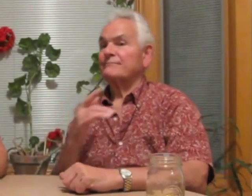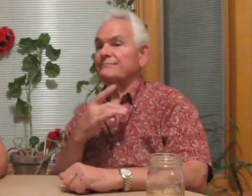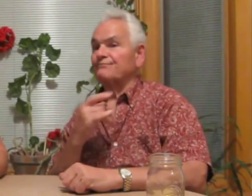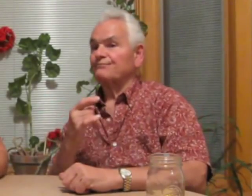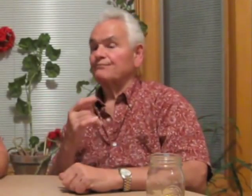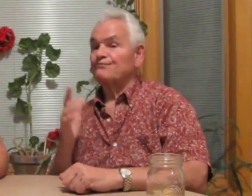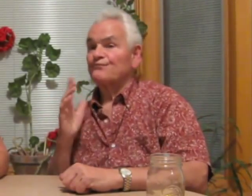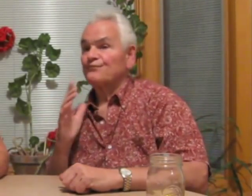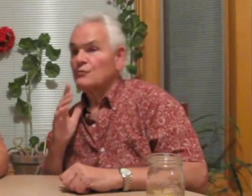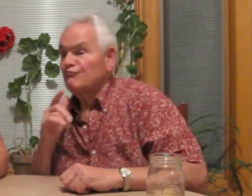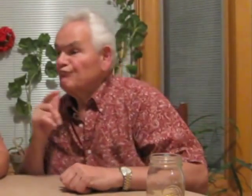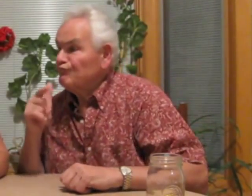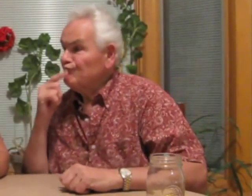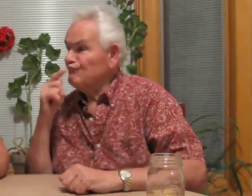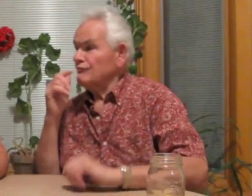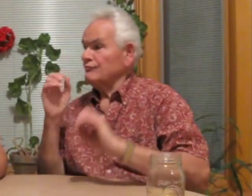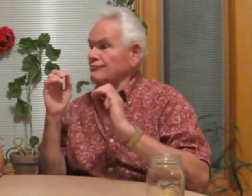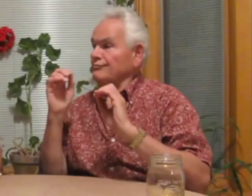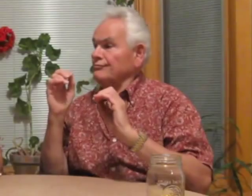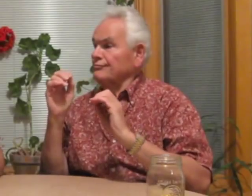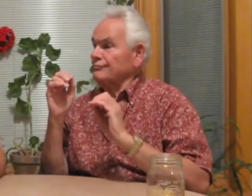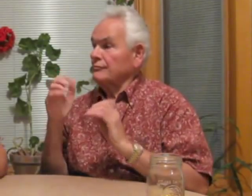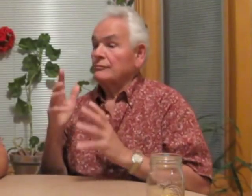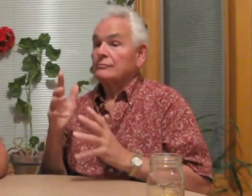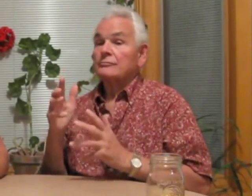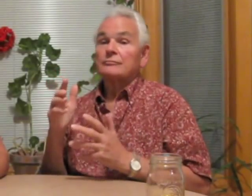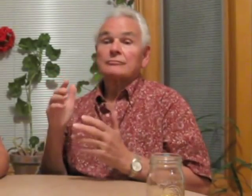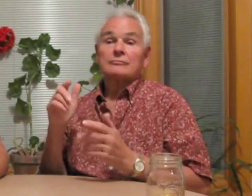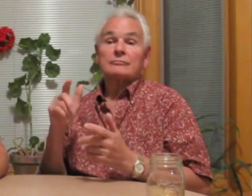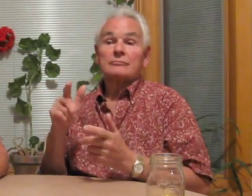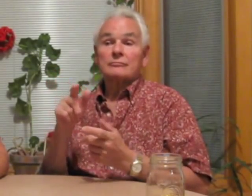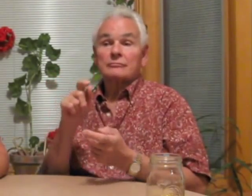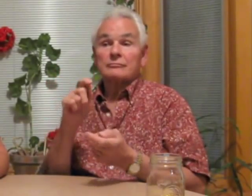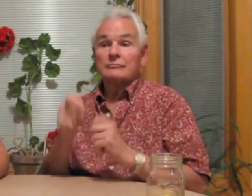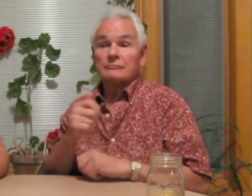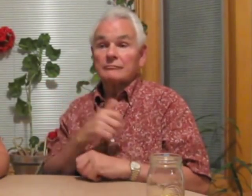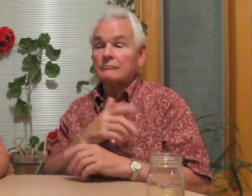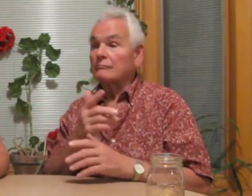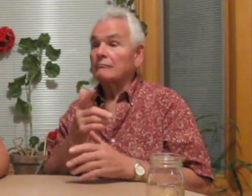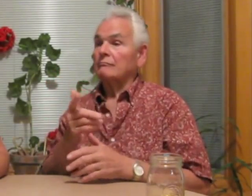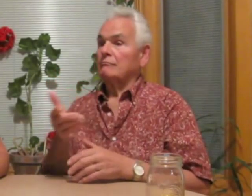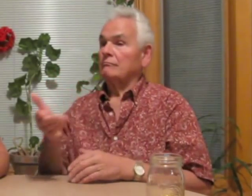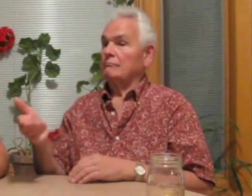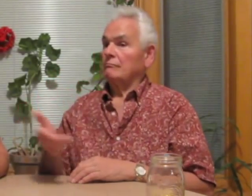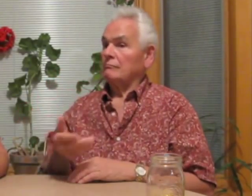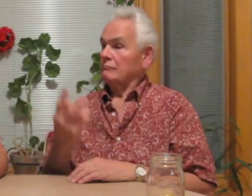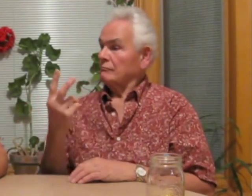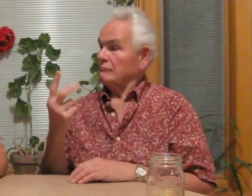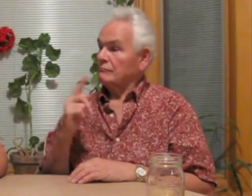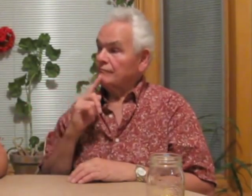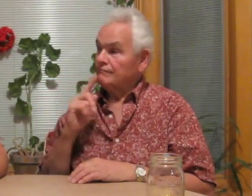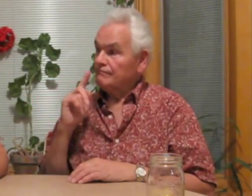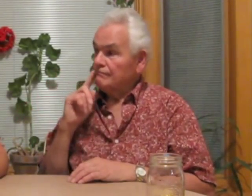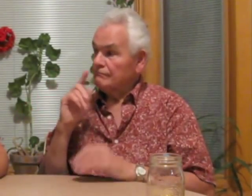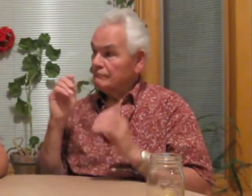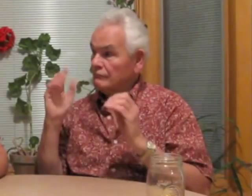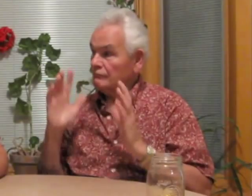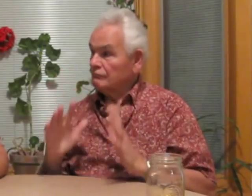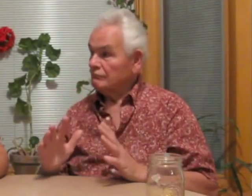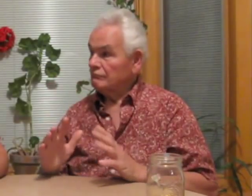It was interesting to note that before, we had hearing teachers. After the military days, the school hired two Deaf teachers.